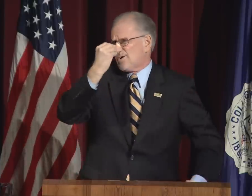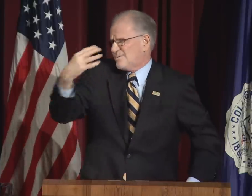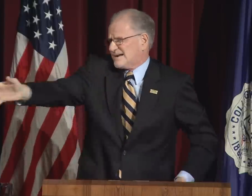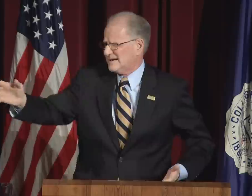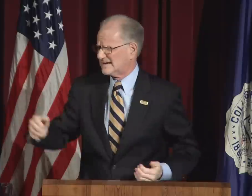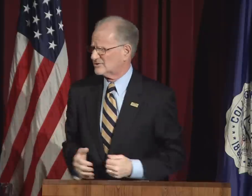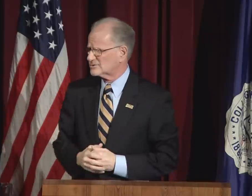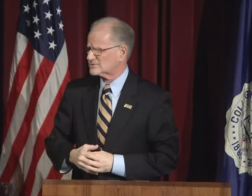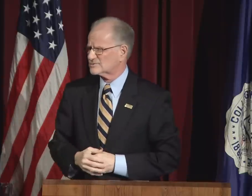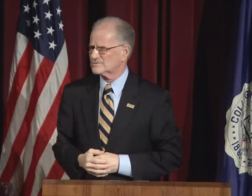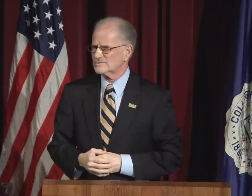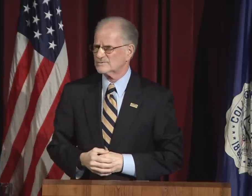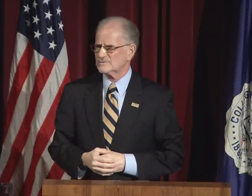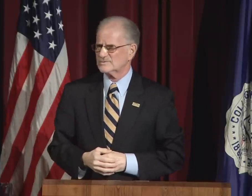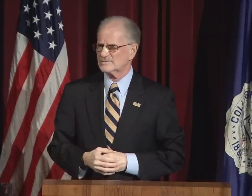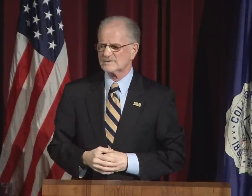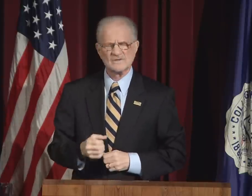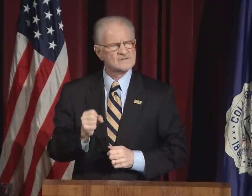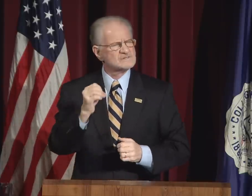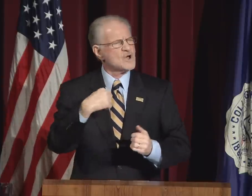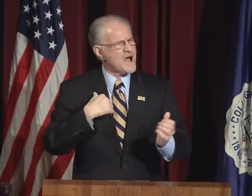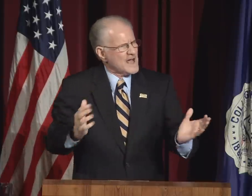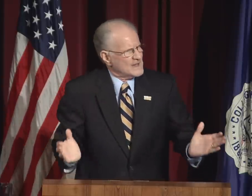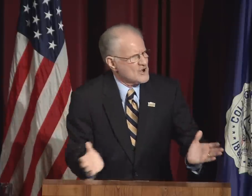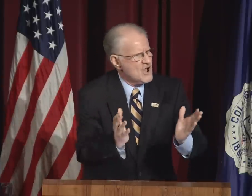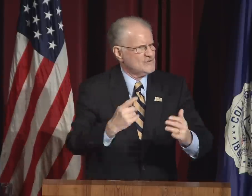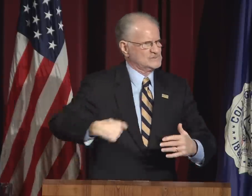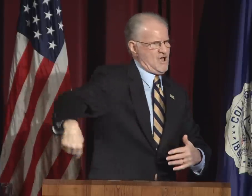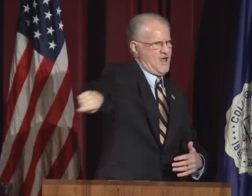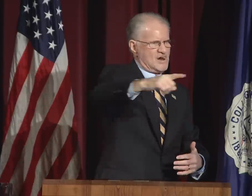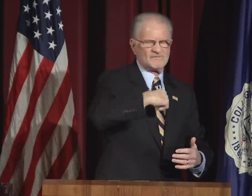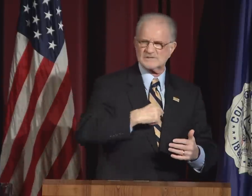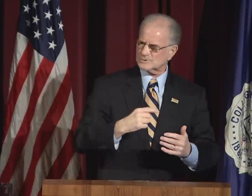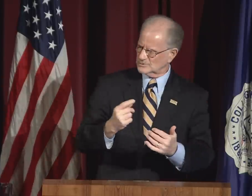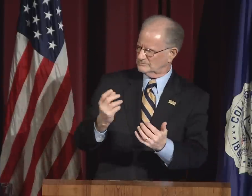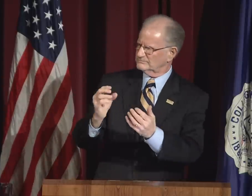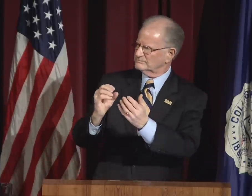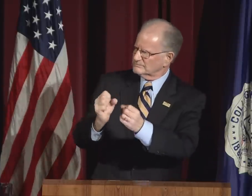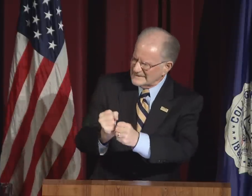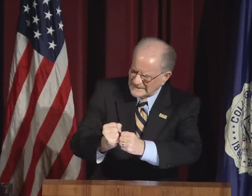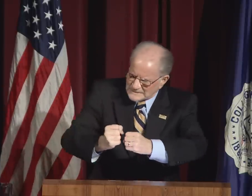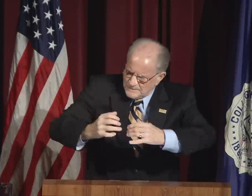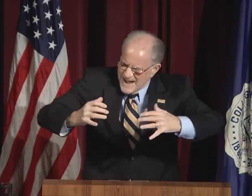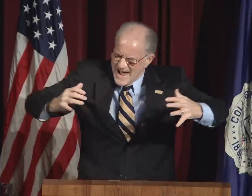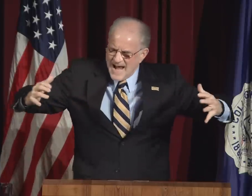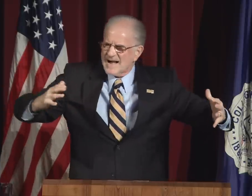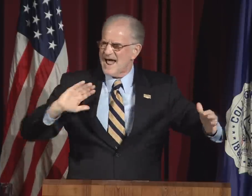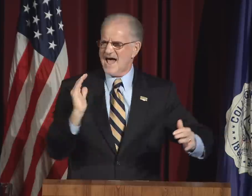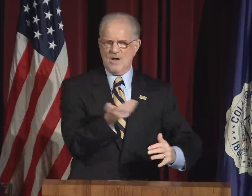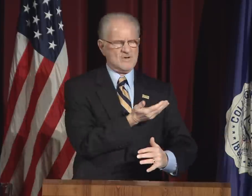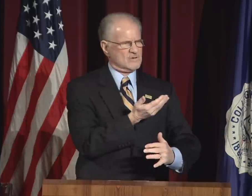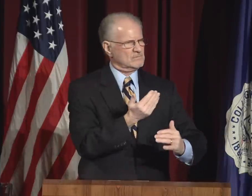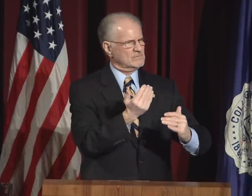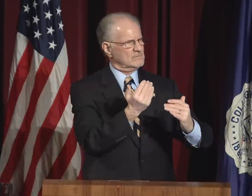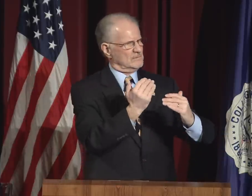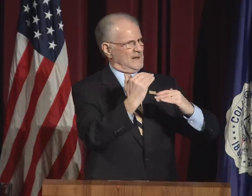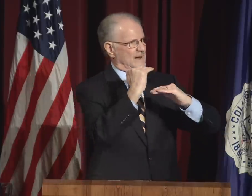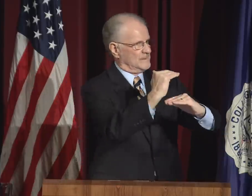by forces that don't understand us and don't care to. So I encourage us all to: